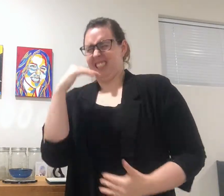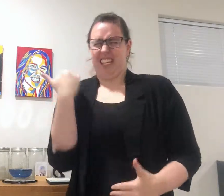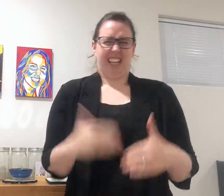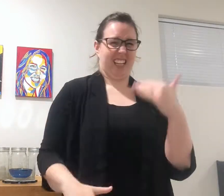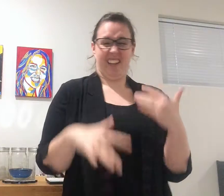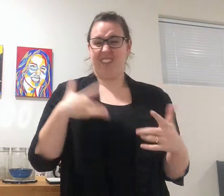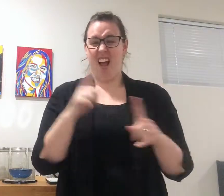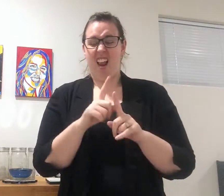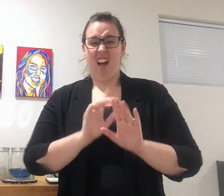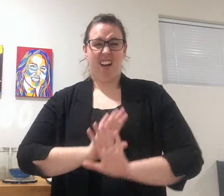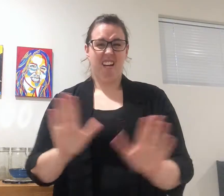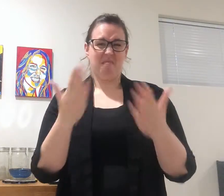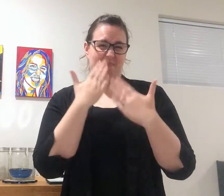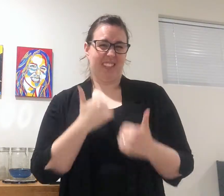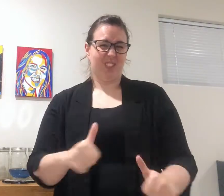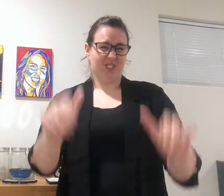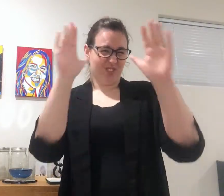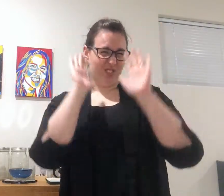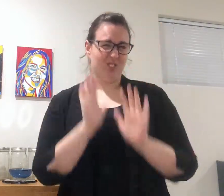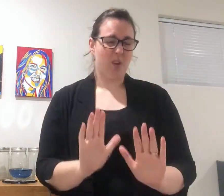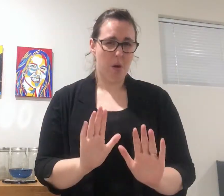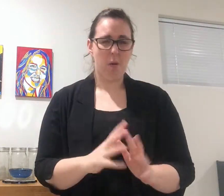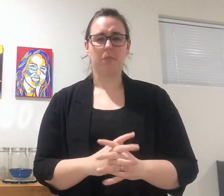I couldn't handle the pain, I wanted it to stop so much.